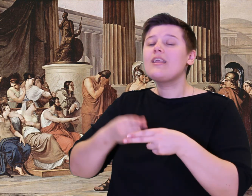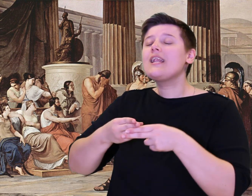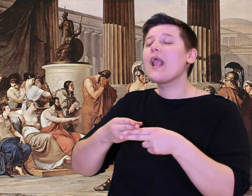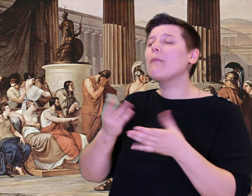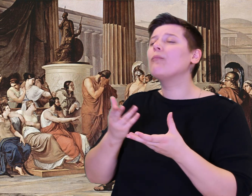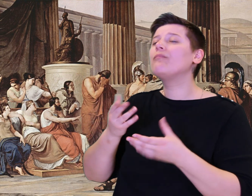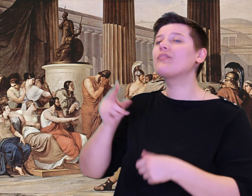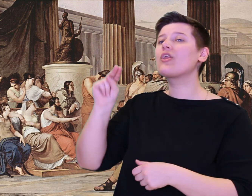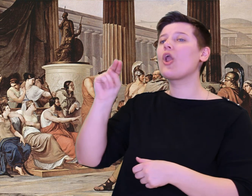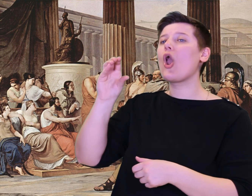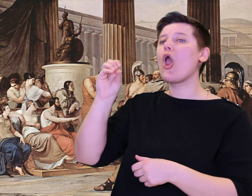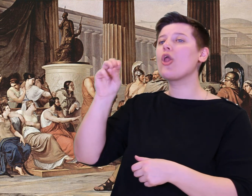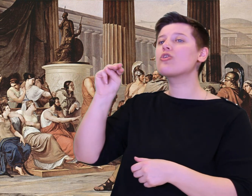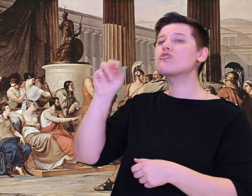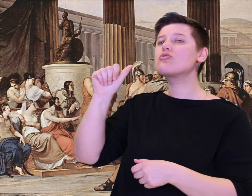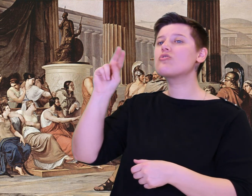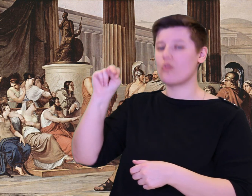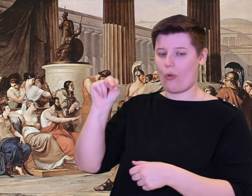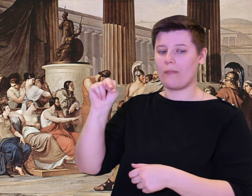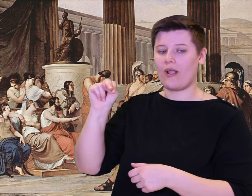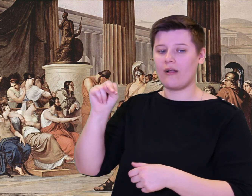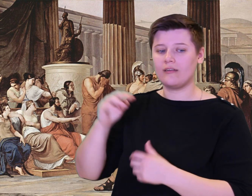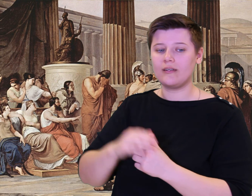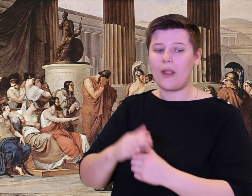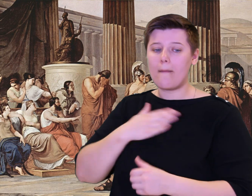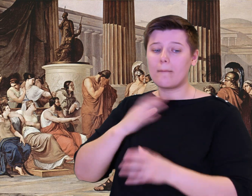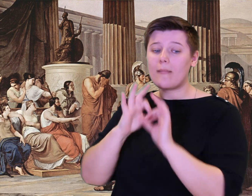promised me of hospitality.